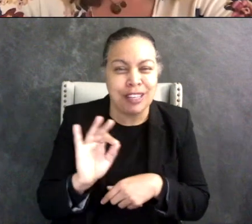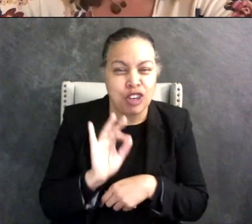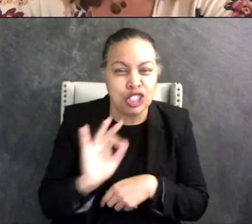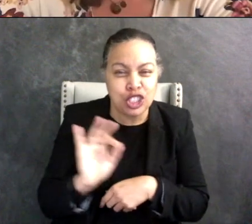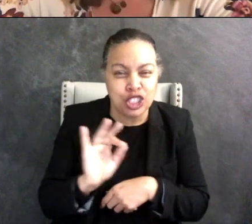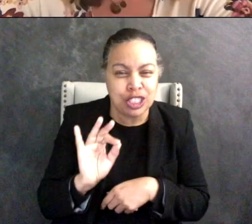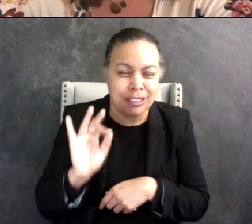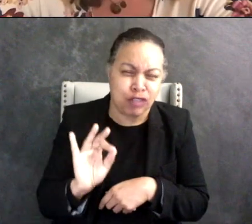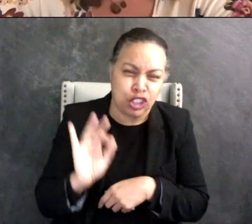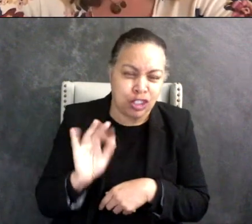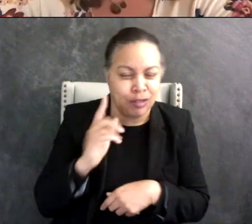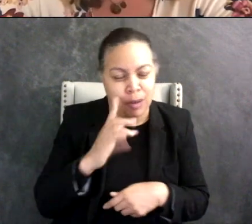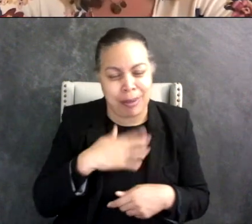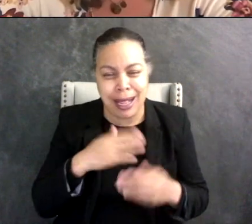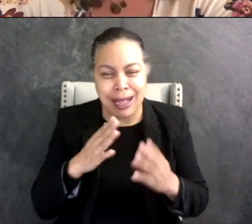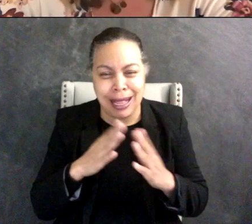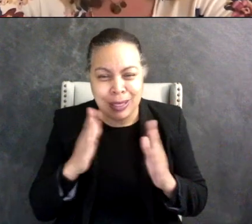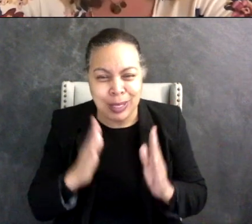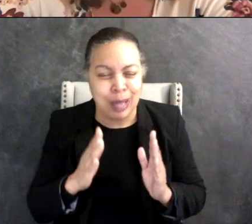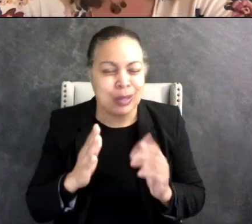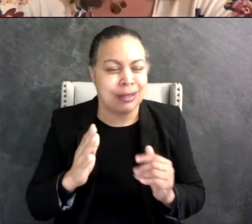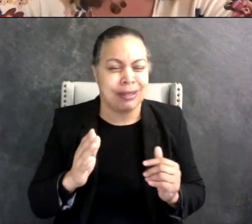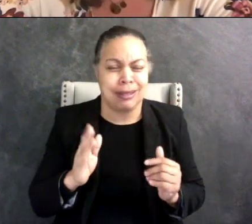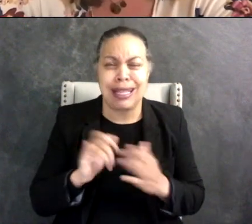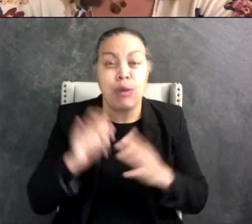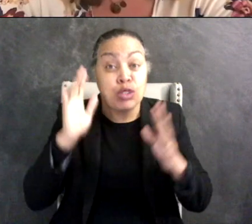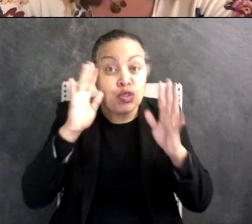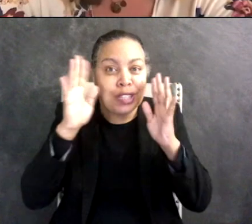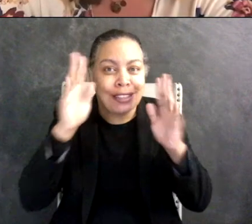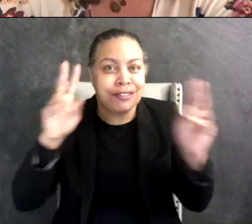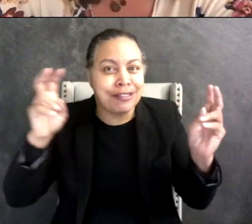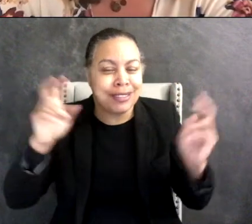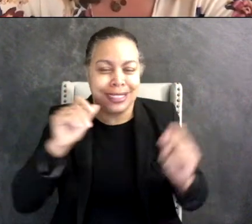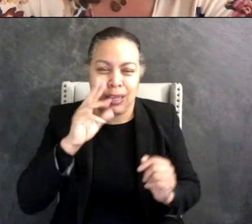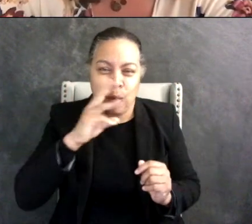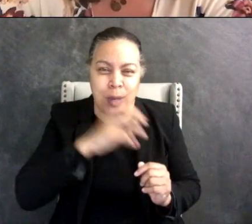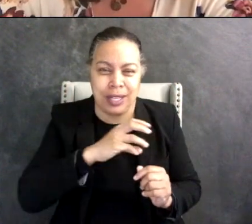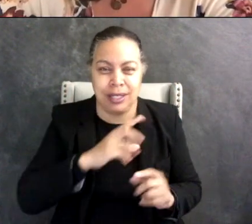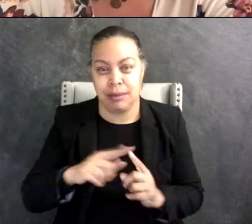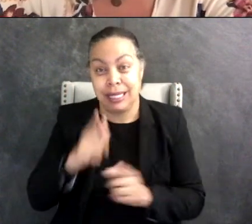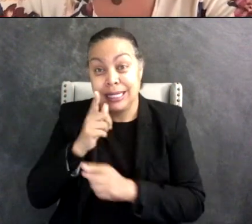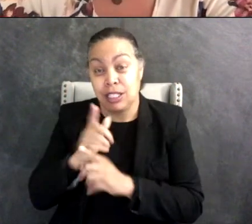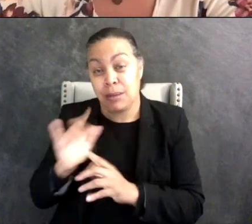and not weird. But it was just like my sister would be playing dolls and have like